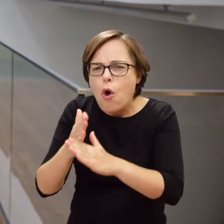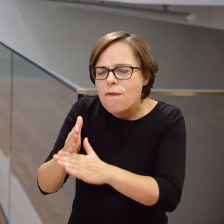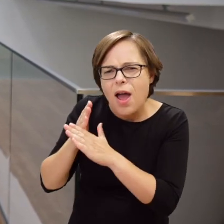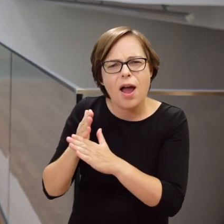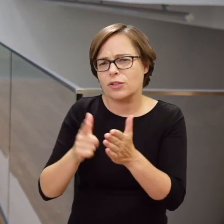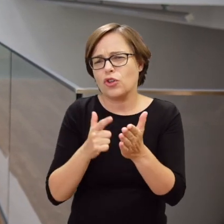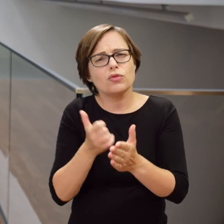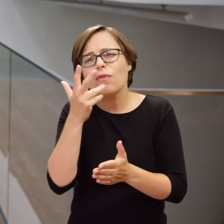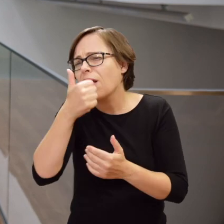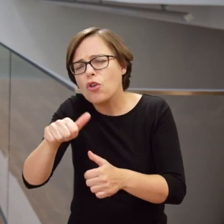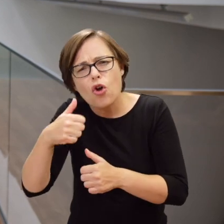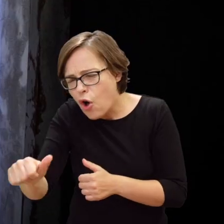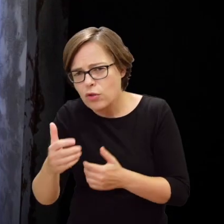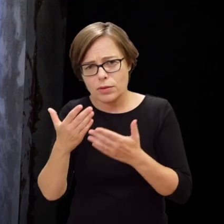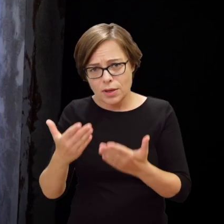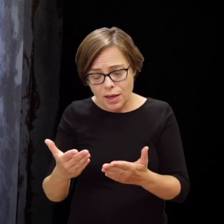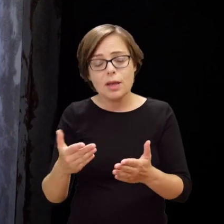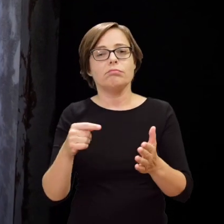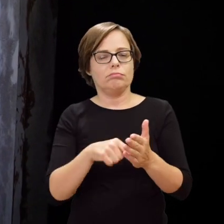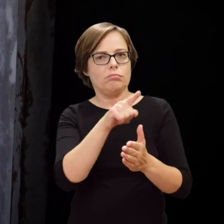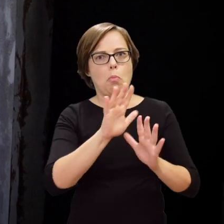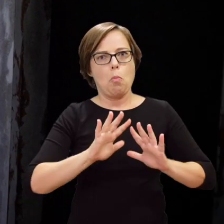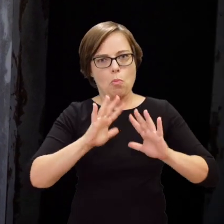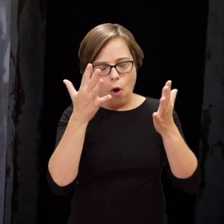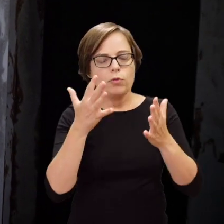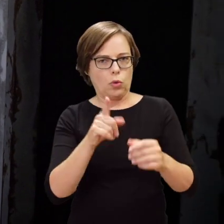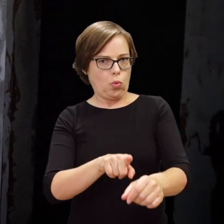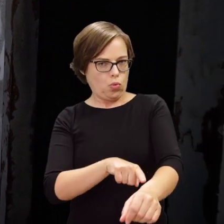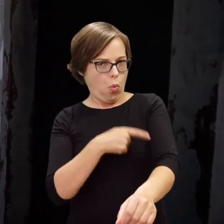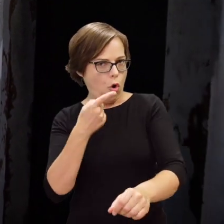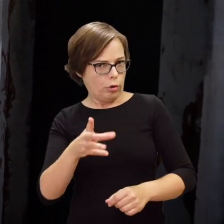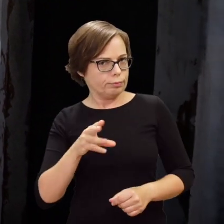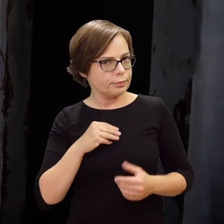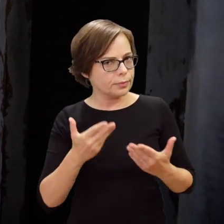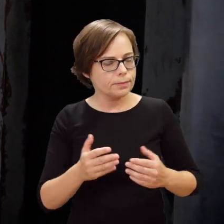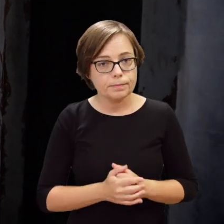often for many weeks—in shelters and bunkers, the Uprising could last that long.